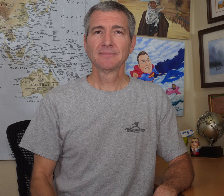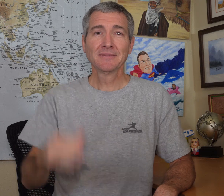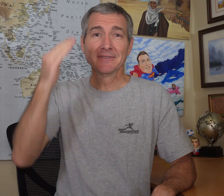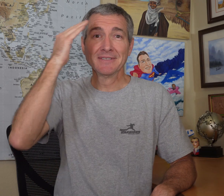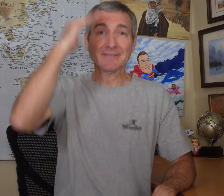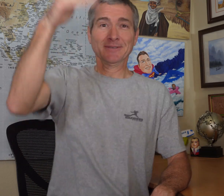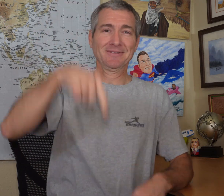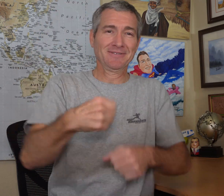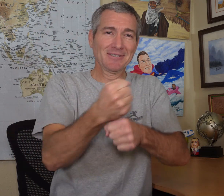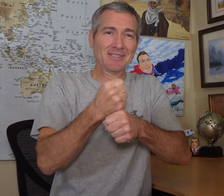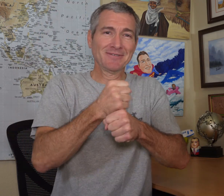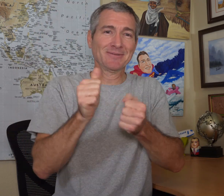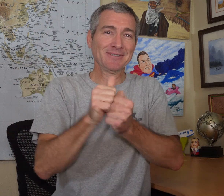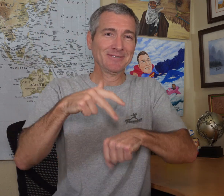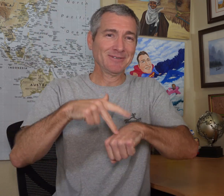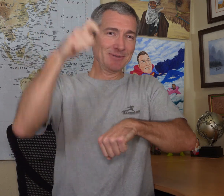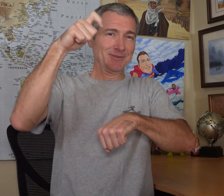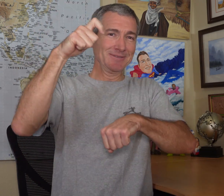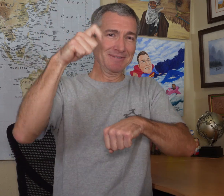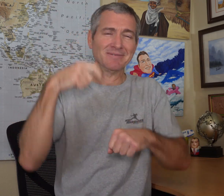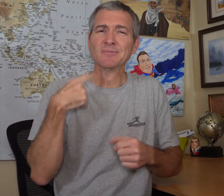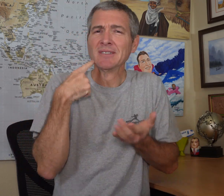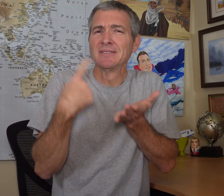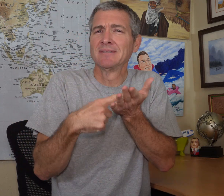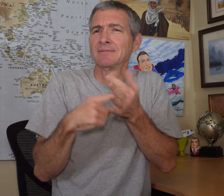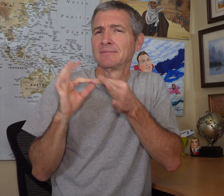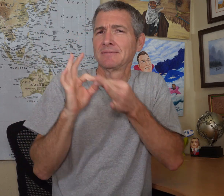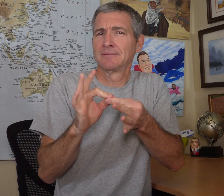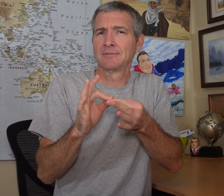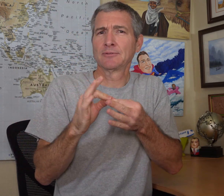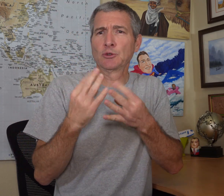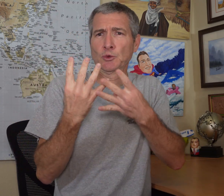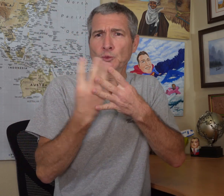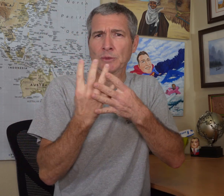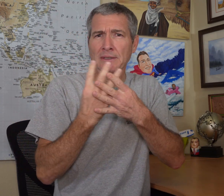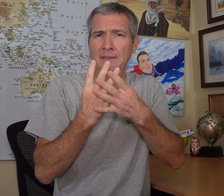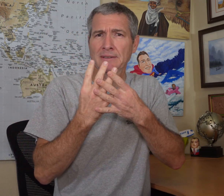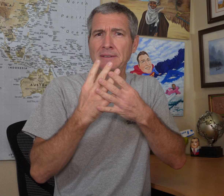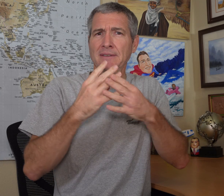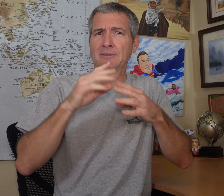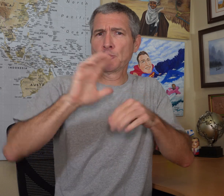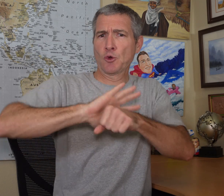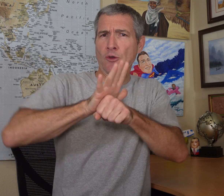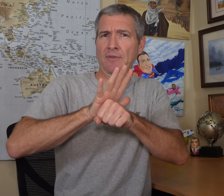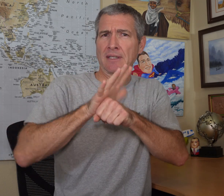Hello! Coffee with Joel! I will discuss screening the COVID-19 test